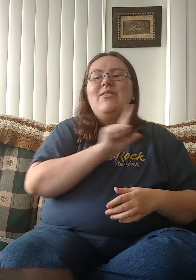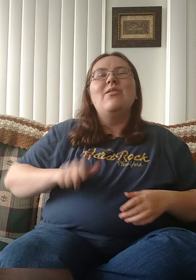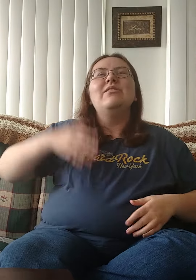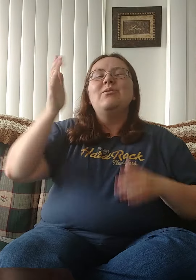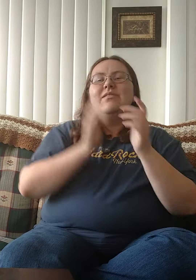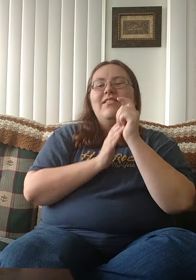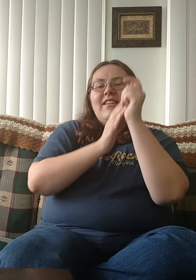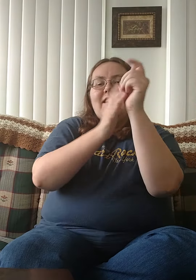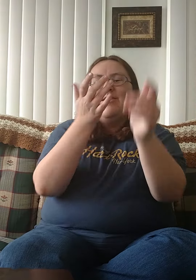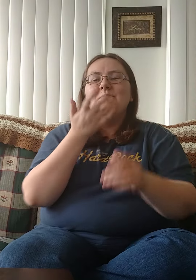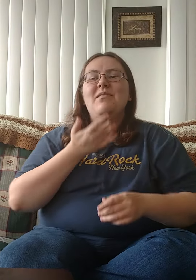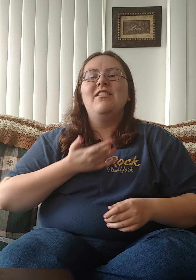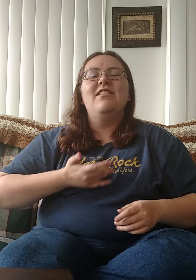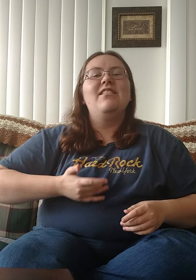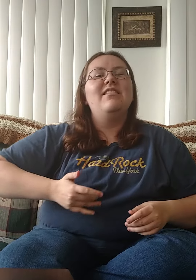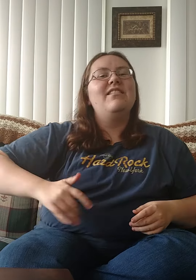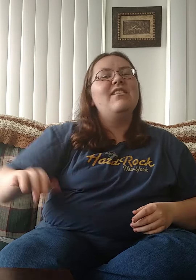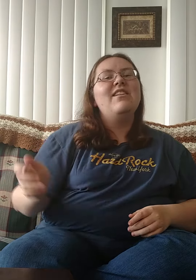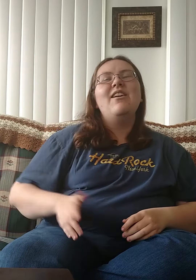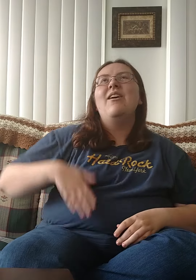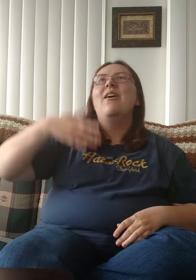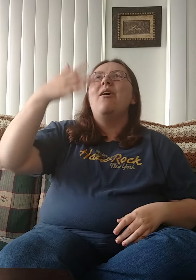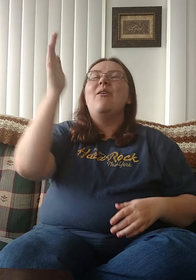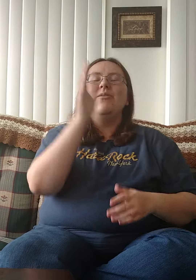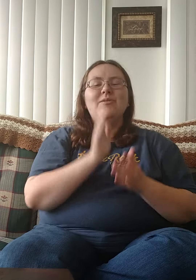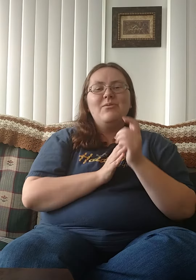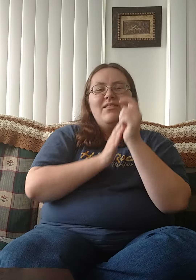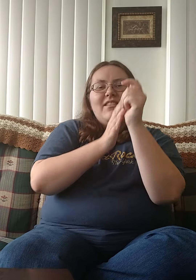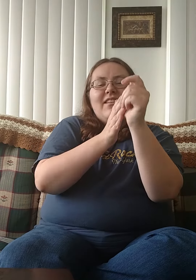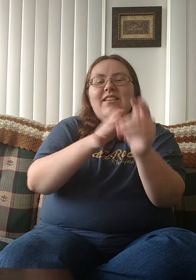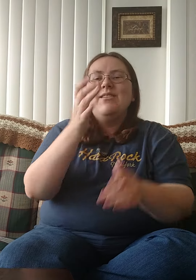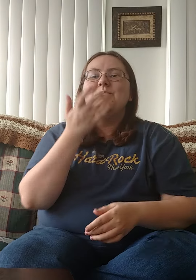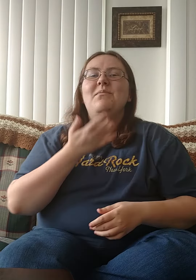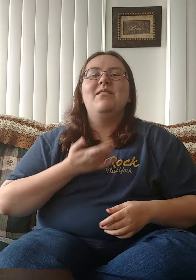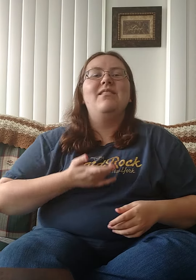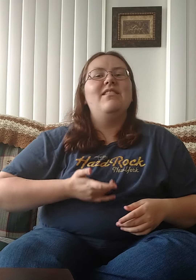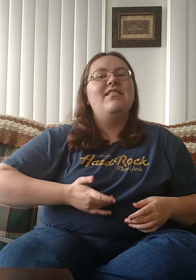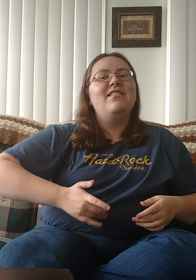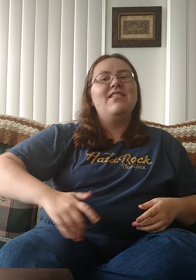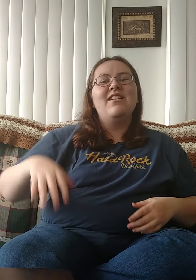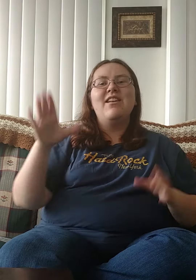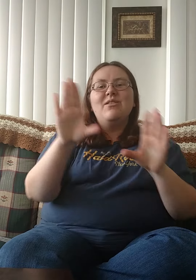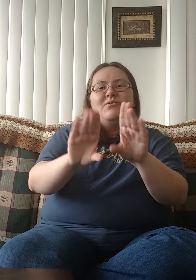Lord, you lead me Oh, you lead me